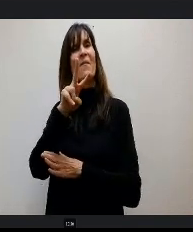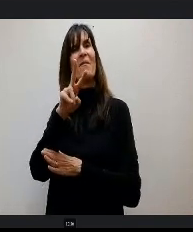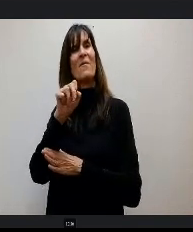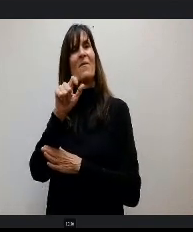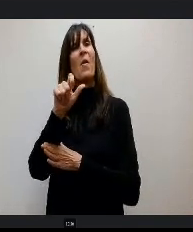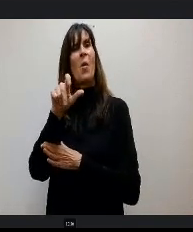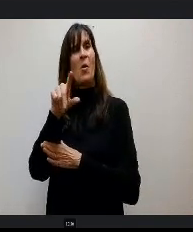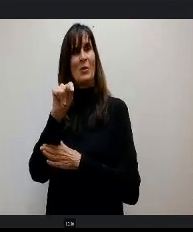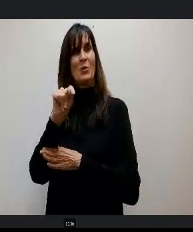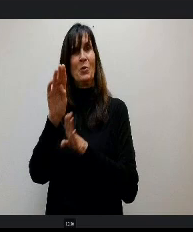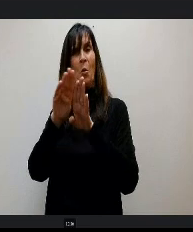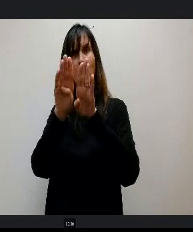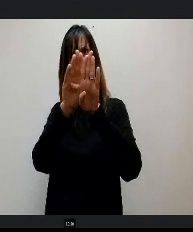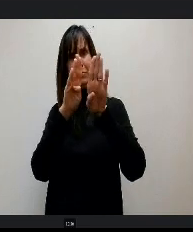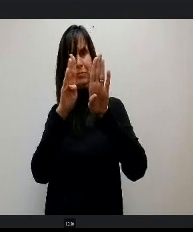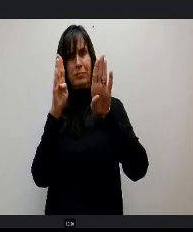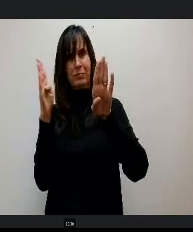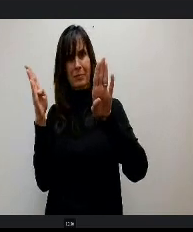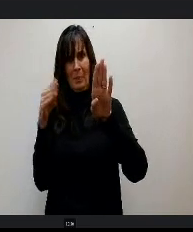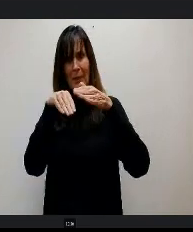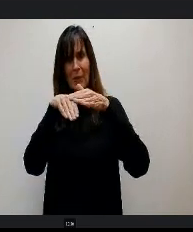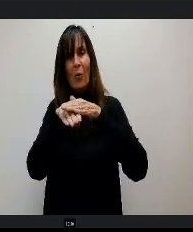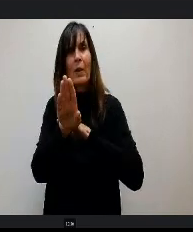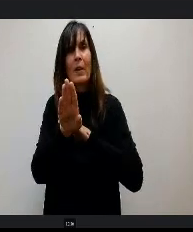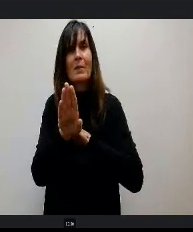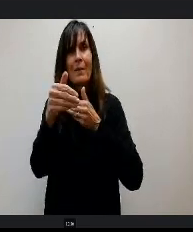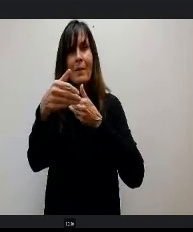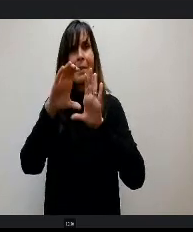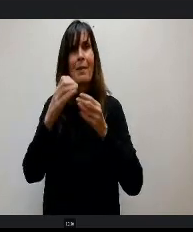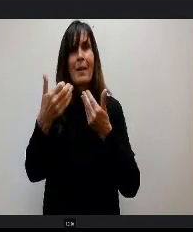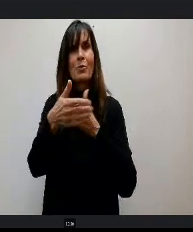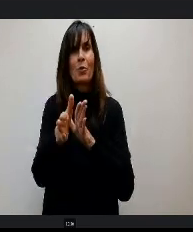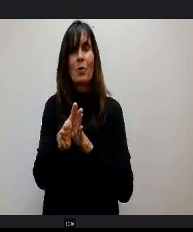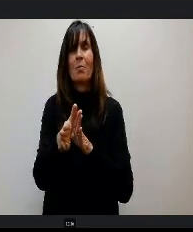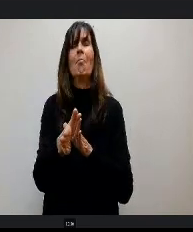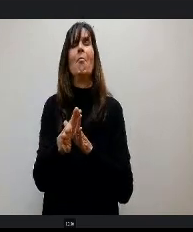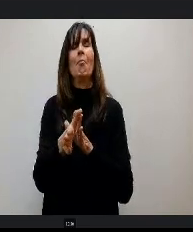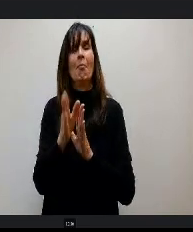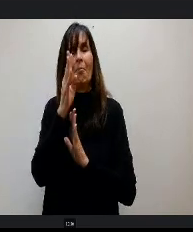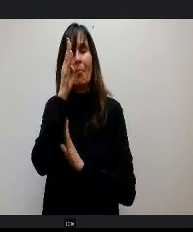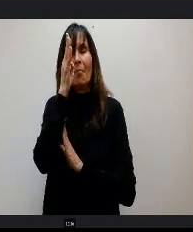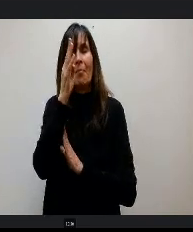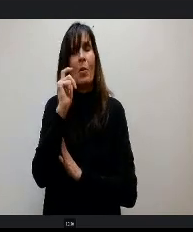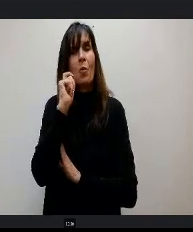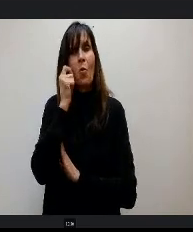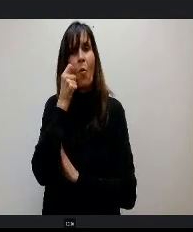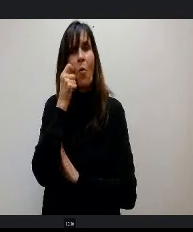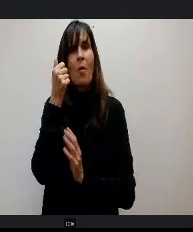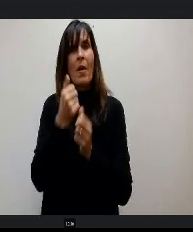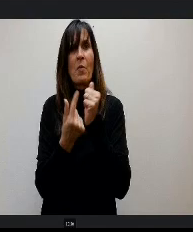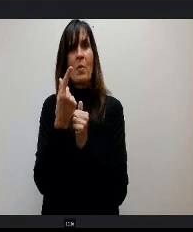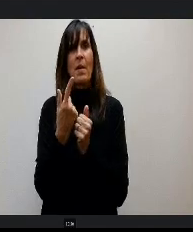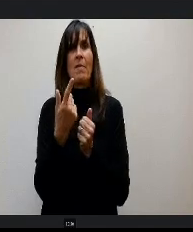was just like a mini classroom. It was really cool, really innovative Everyone kind of had like their own individual work time. It was really interesting, so.